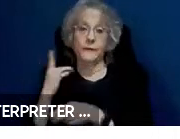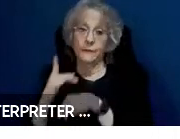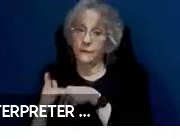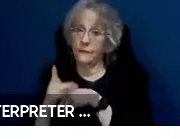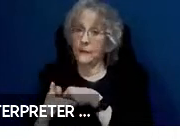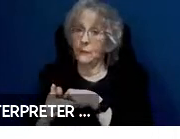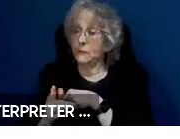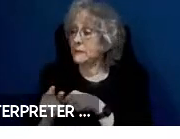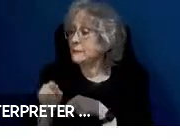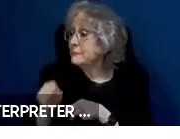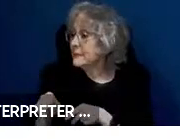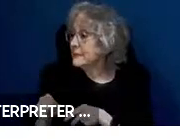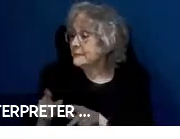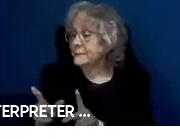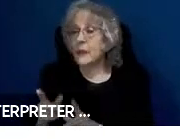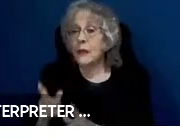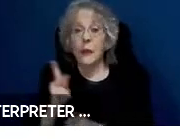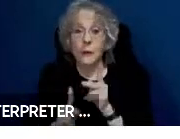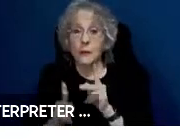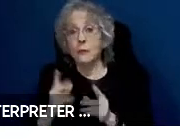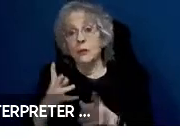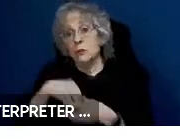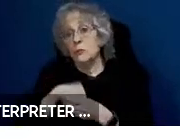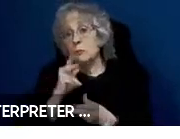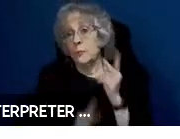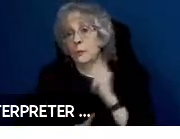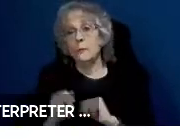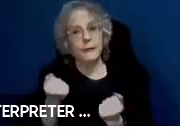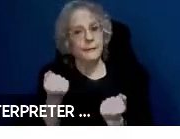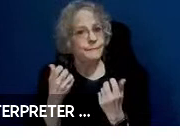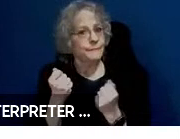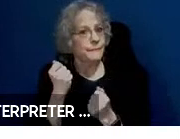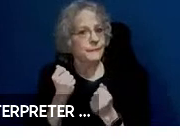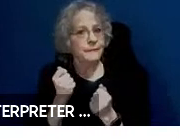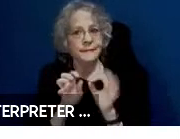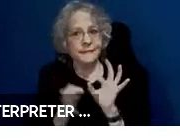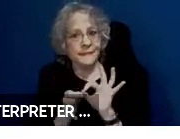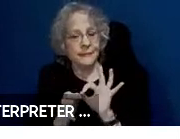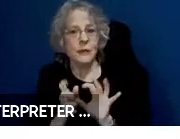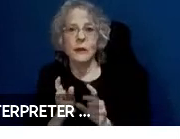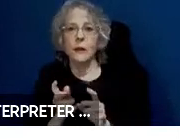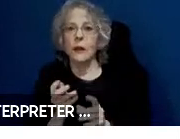that would include people that could sign with maybe access to information about the person